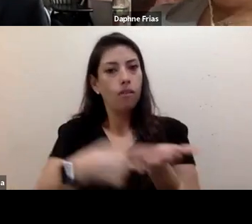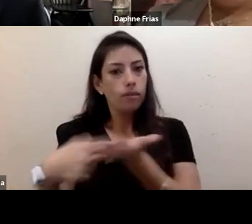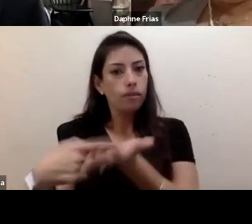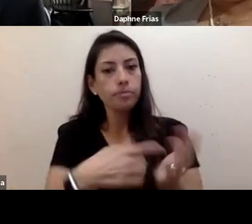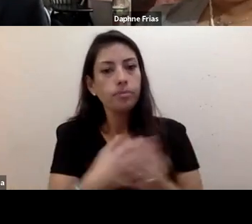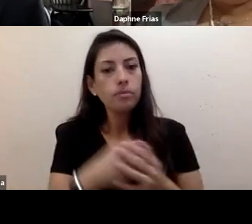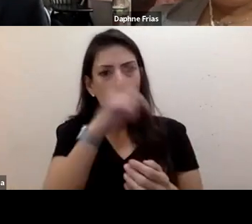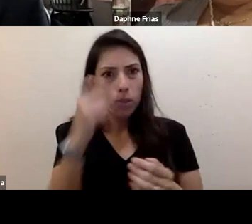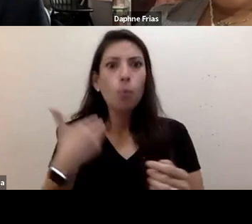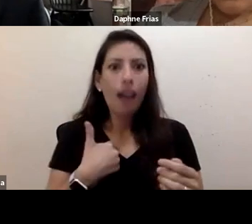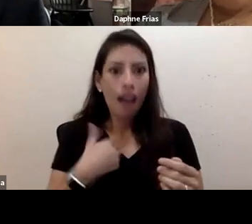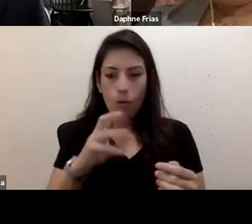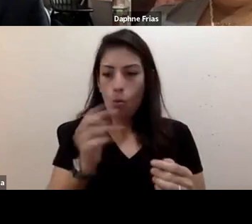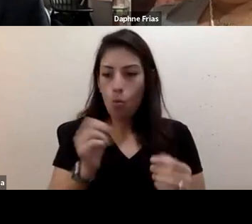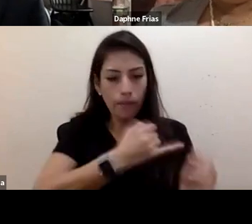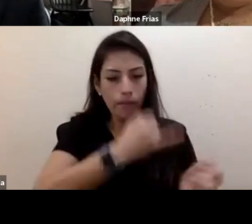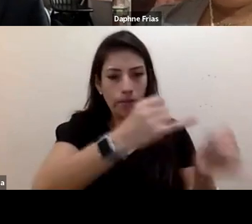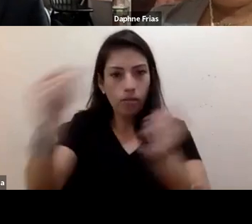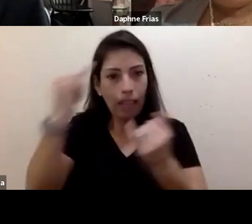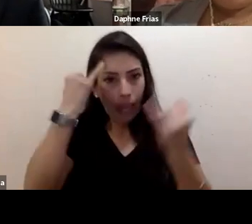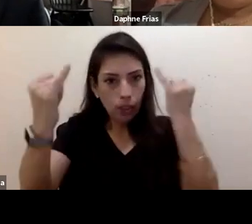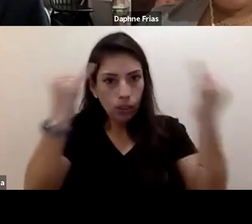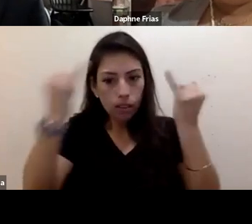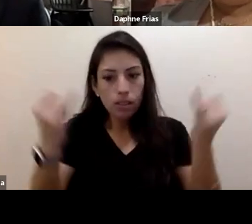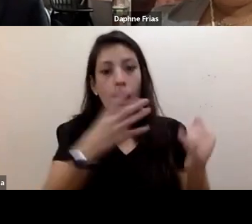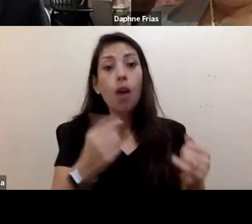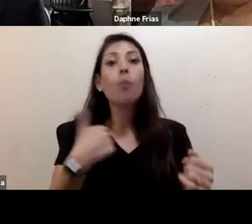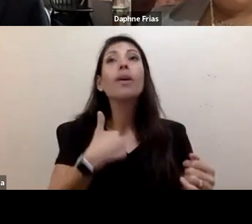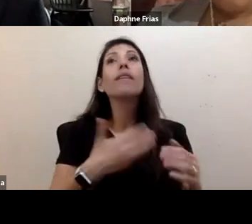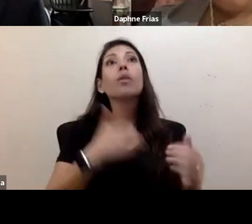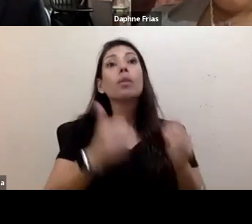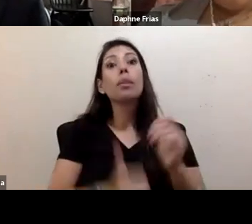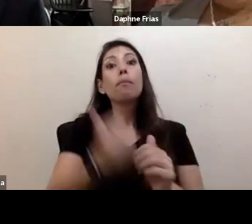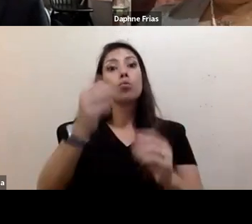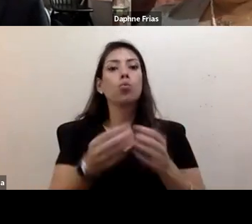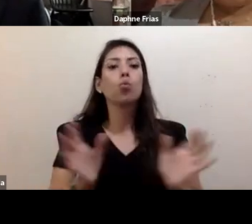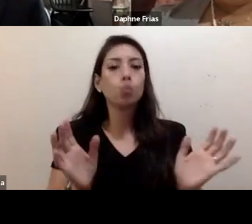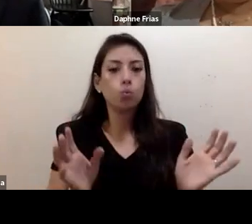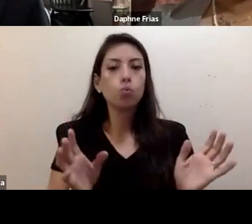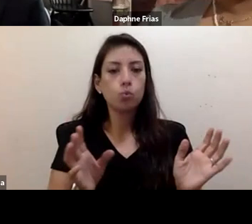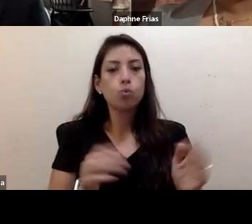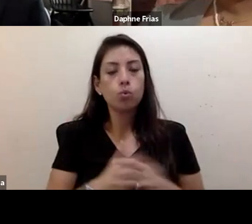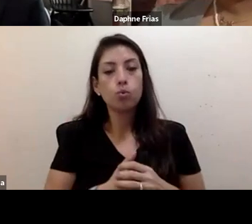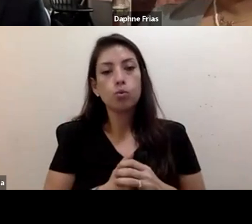and we also know that we have the most to lose and the most at stake. And I think it would...